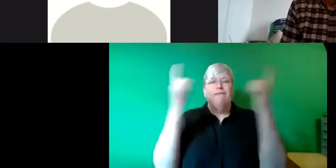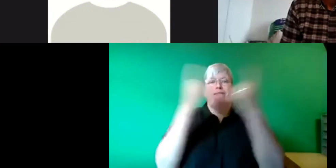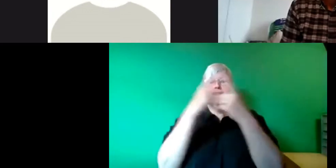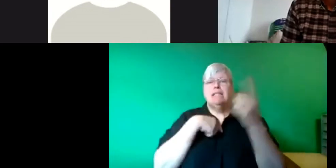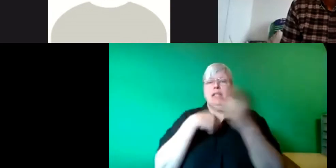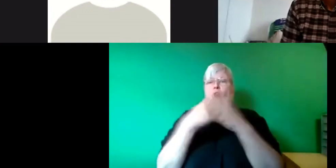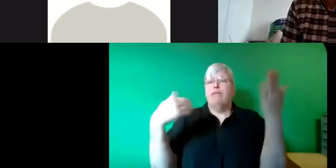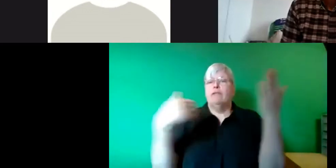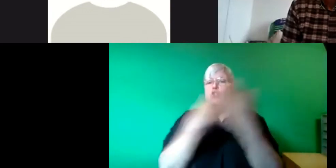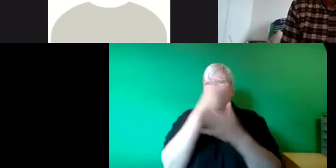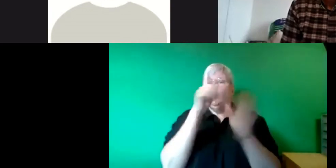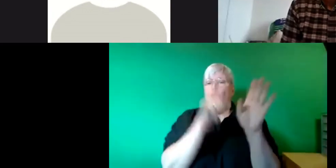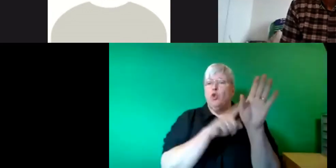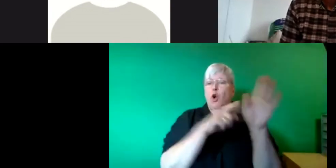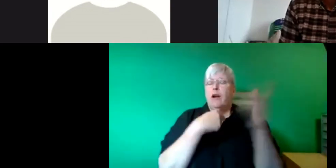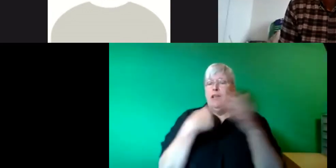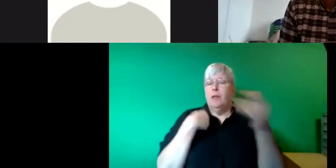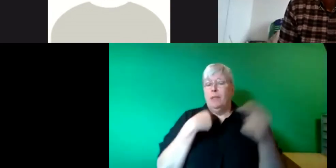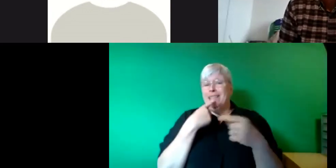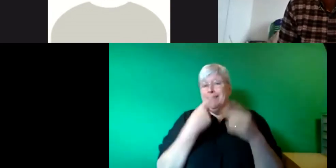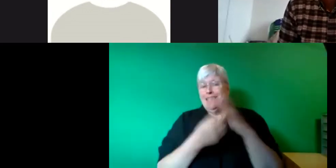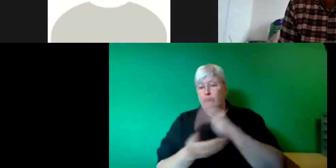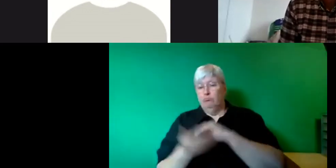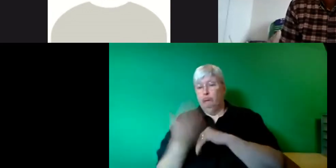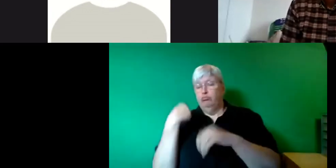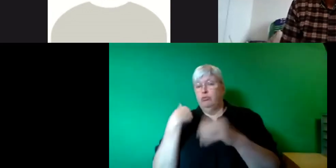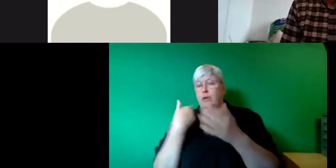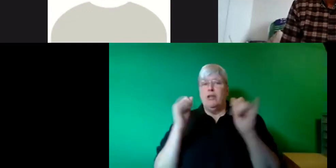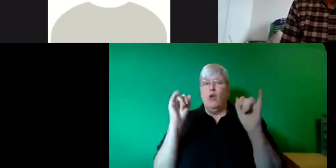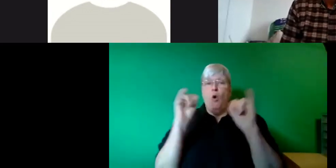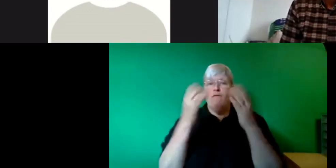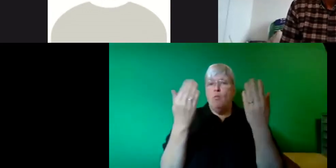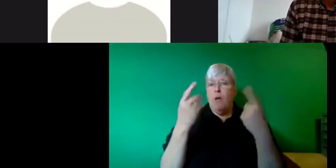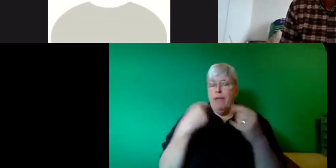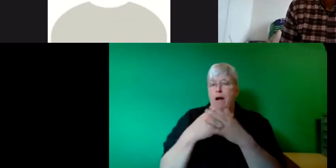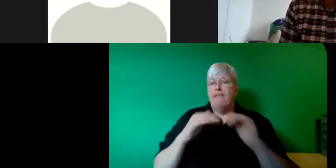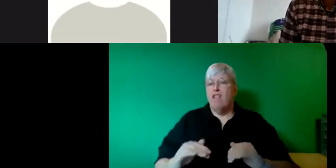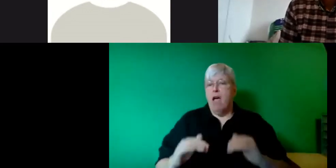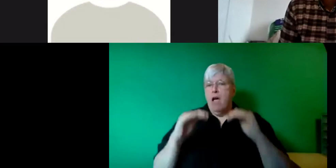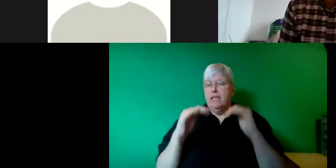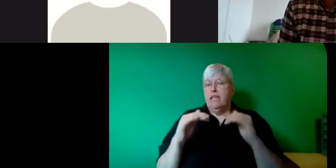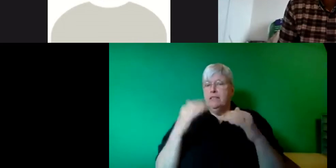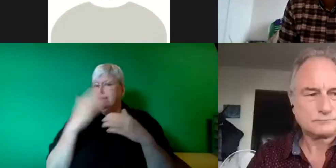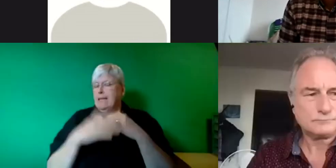York they've had some torrential downpours, flooding, on a scale he hasn't seen before so